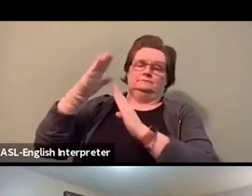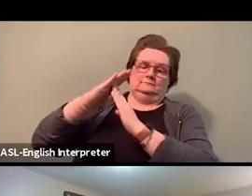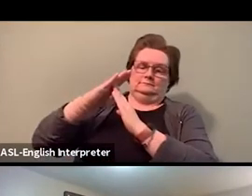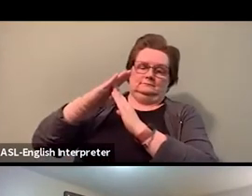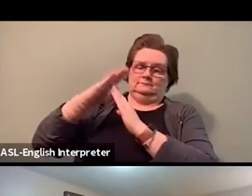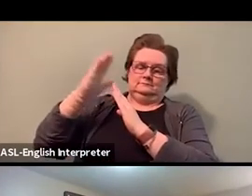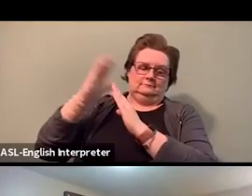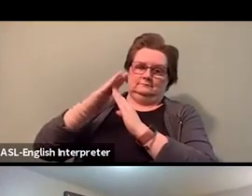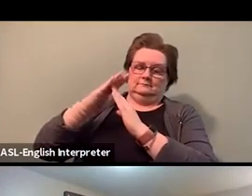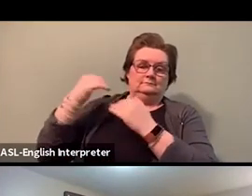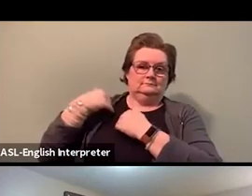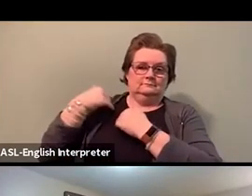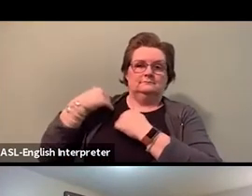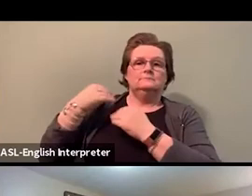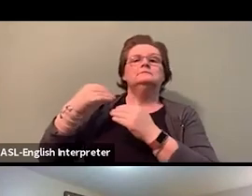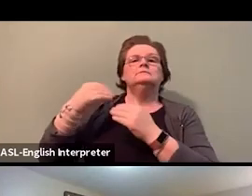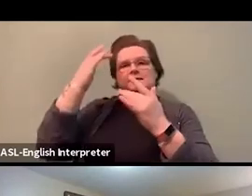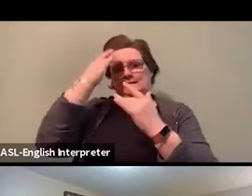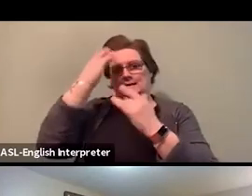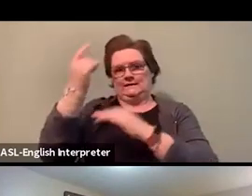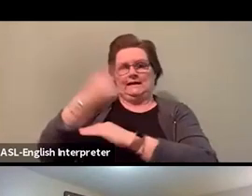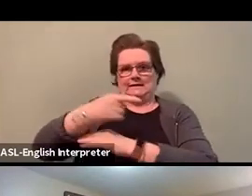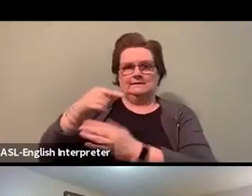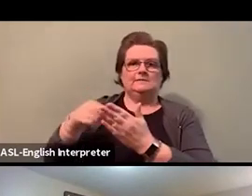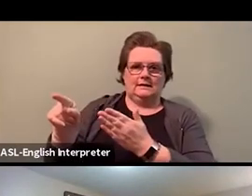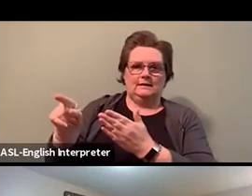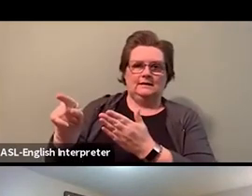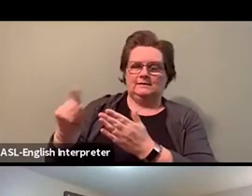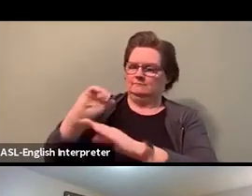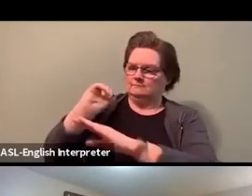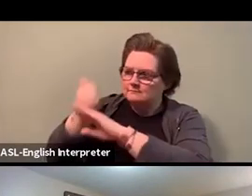That will impact every Ontarian worker